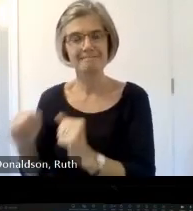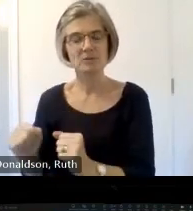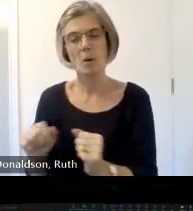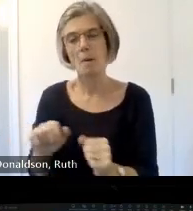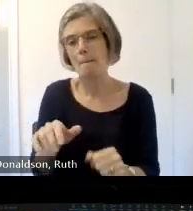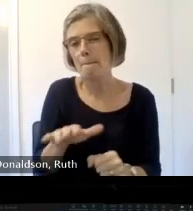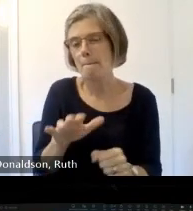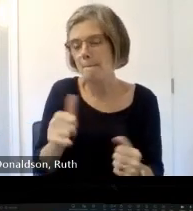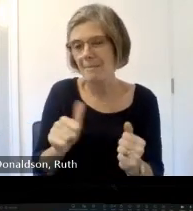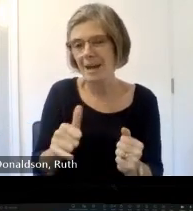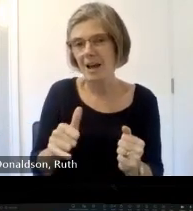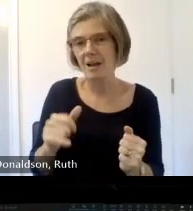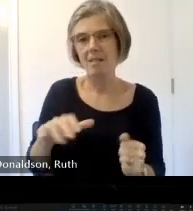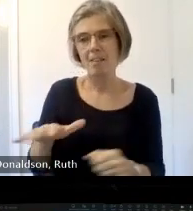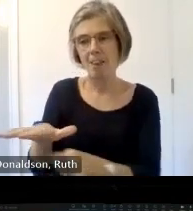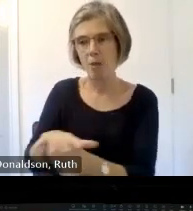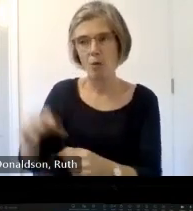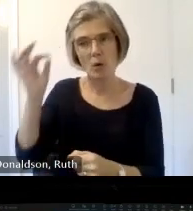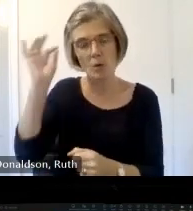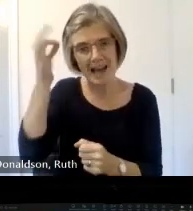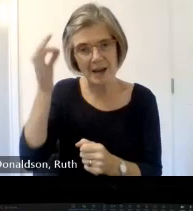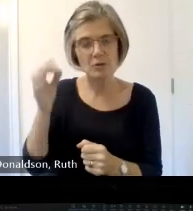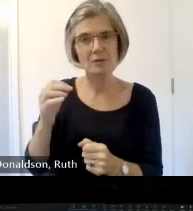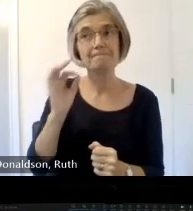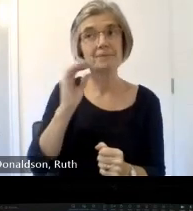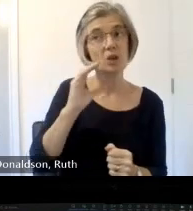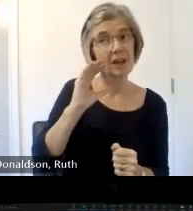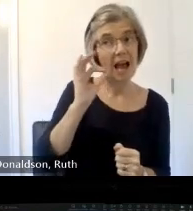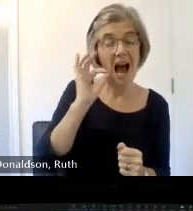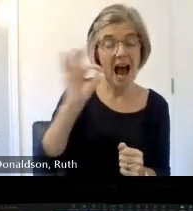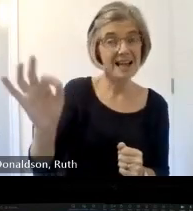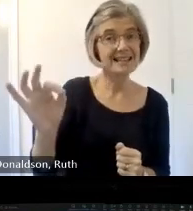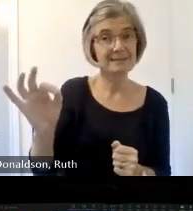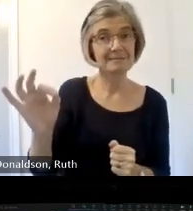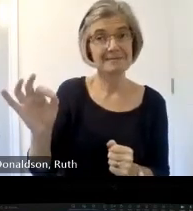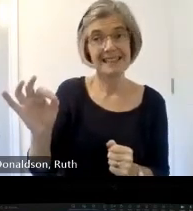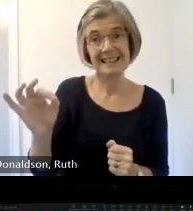these items whatever that may be because at the moment the congregations are in freef fall and